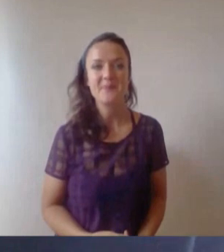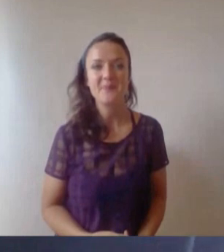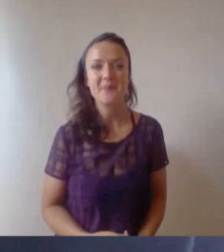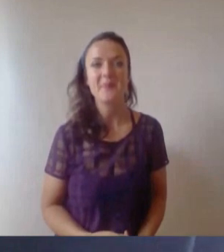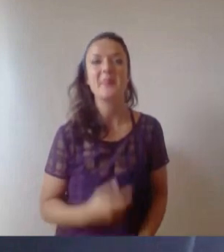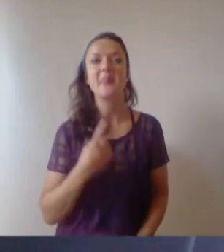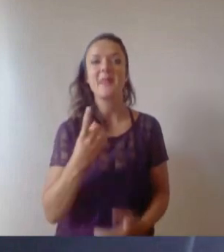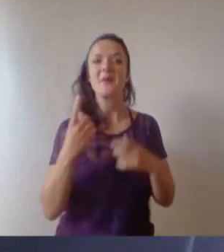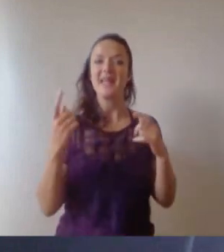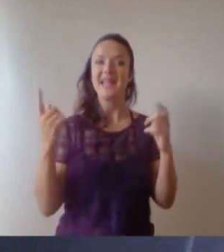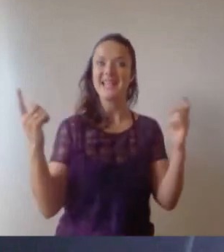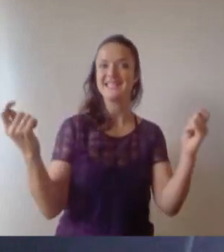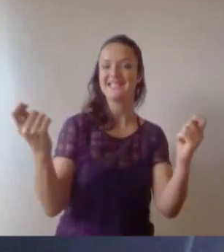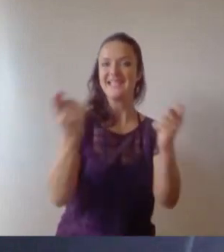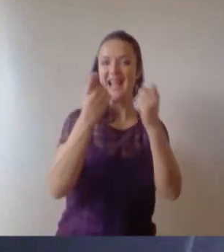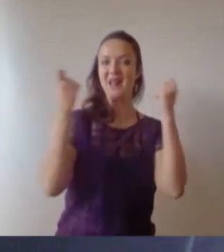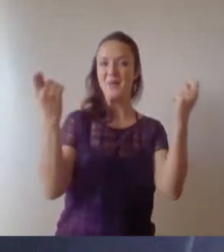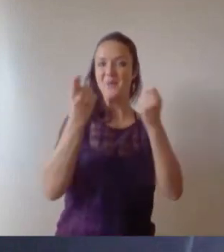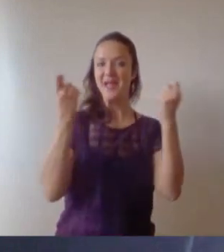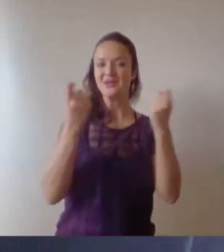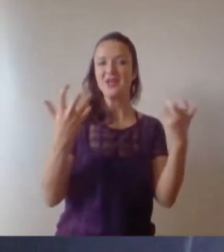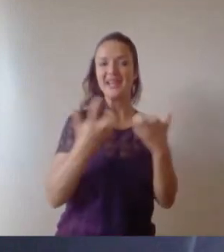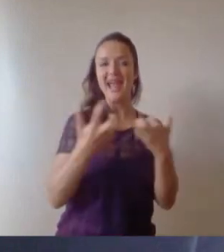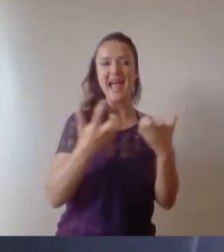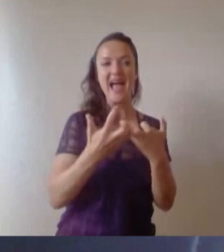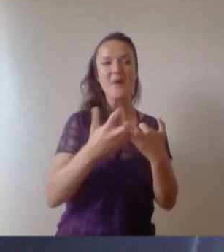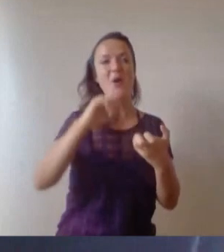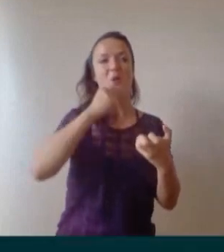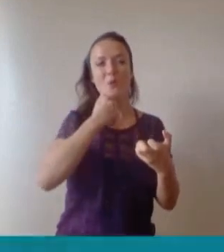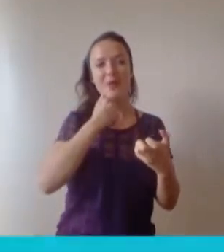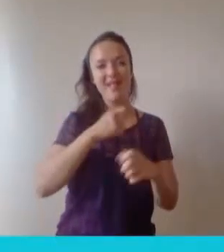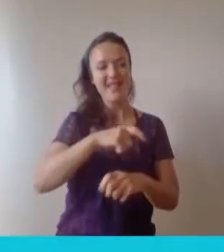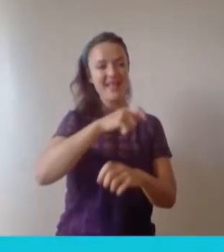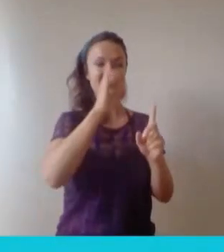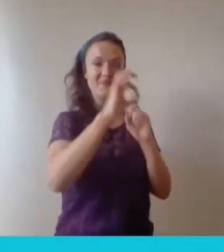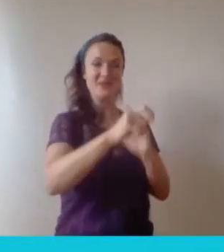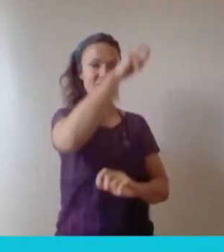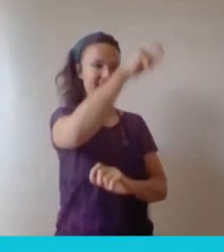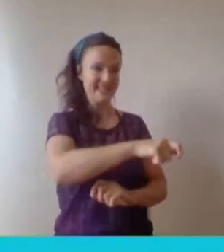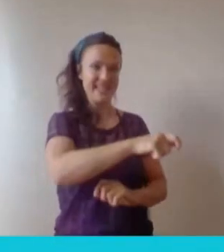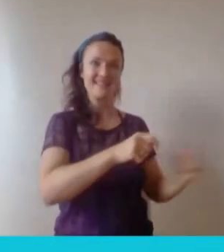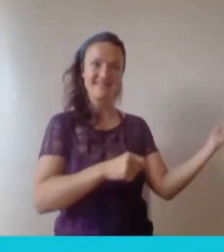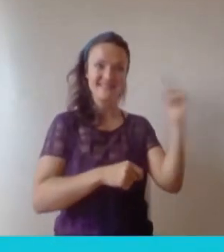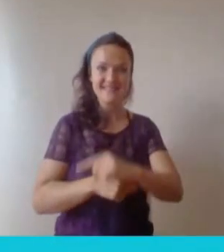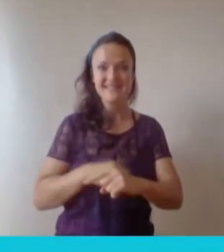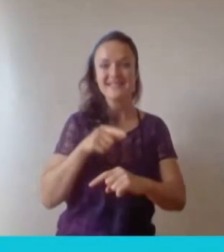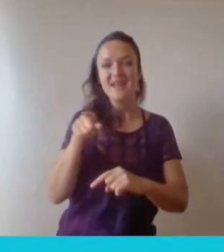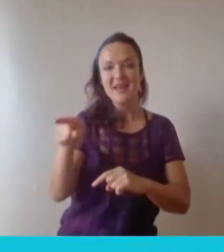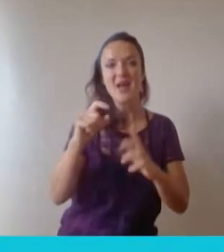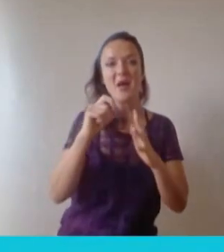to whom I would hope you would join with me in offering a warm welcome. We have Professor Paddy Ireland the Pro Vice-Chancellor for Research and